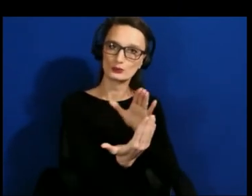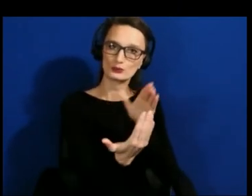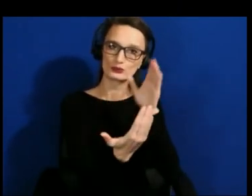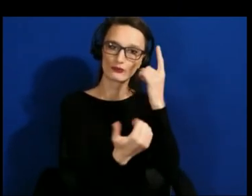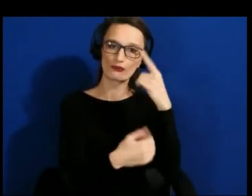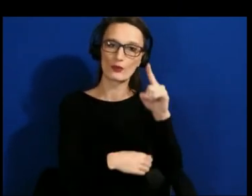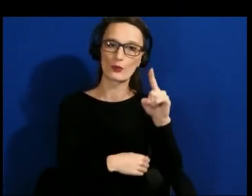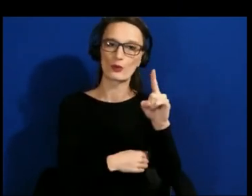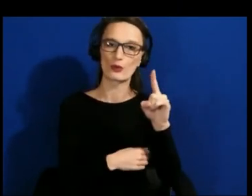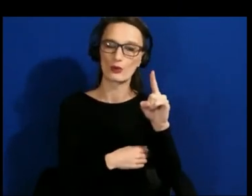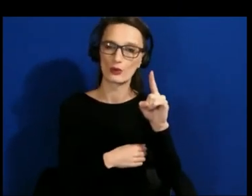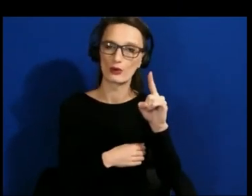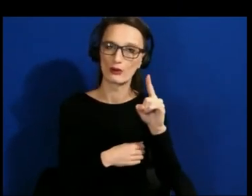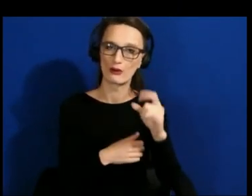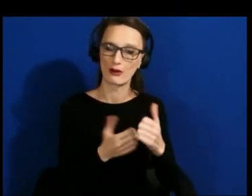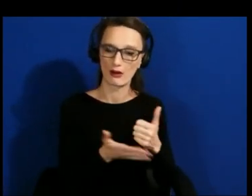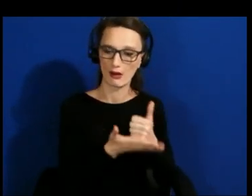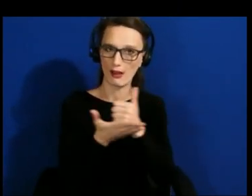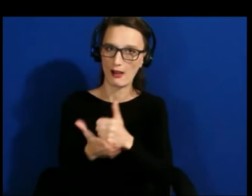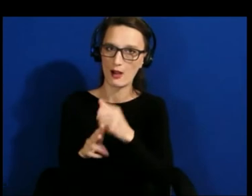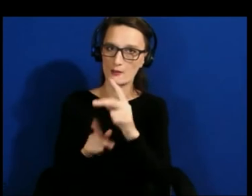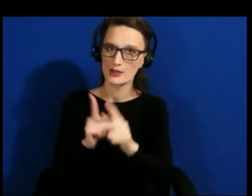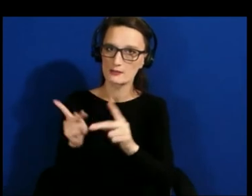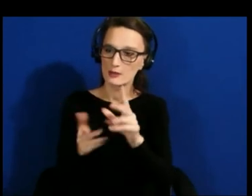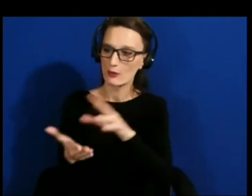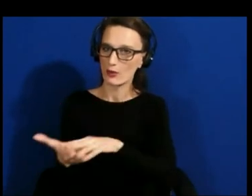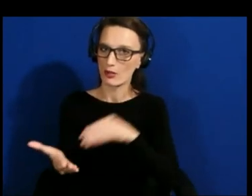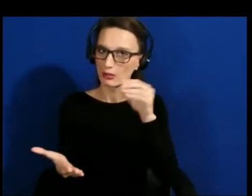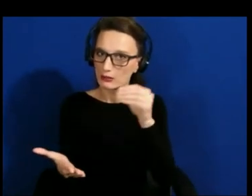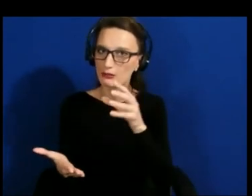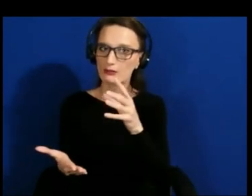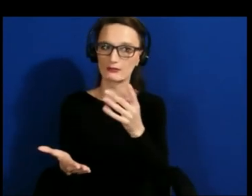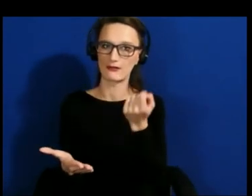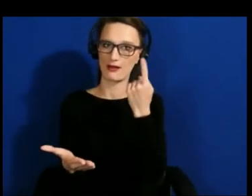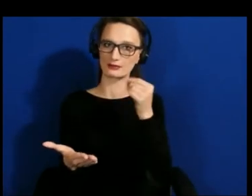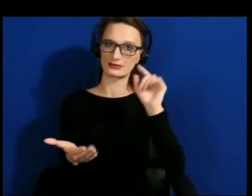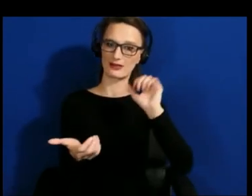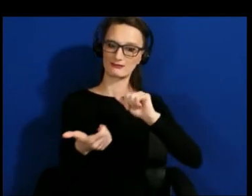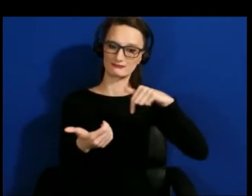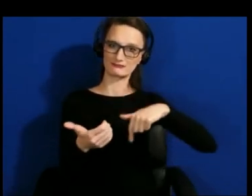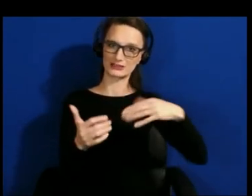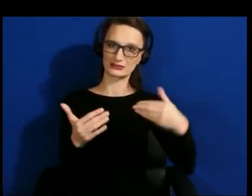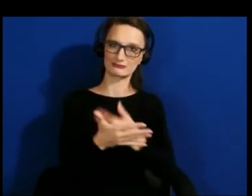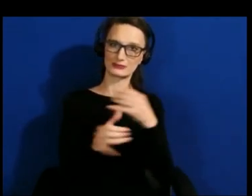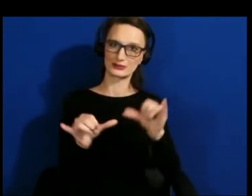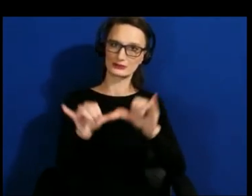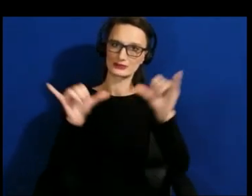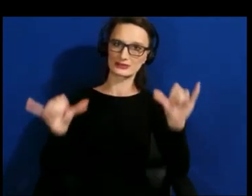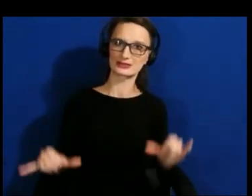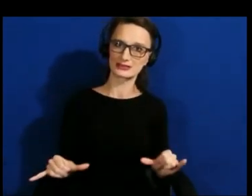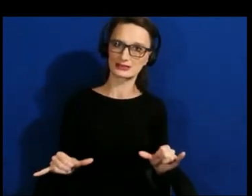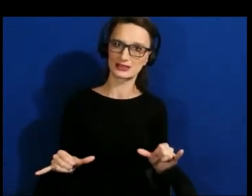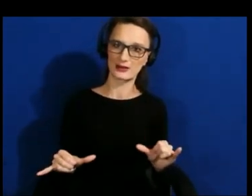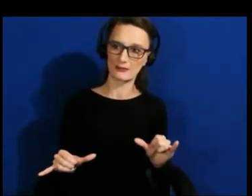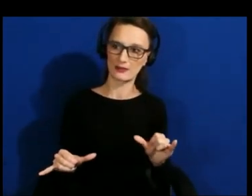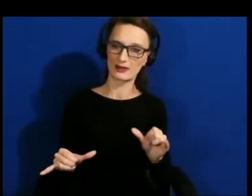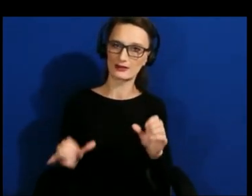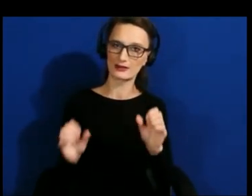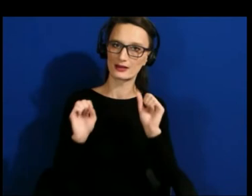helping people learn and acquire knowledge in a way that meets their needs, their needs and the